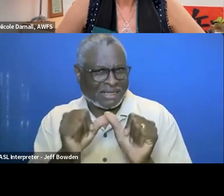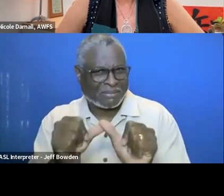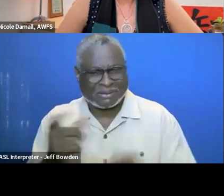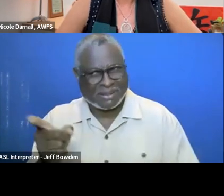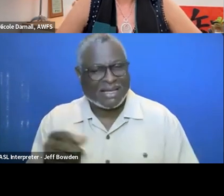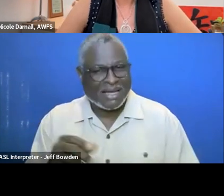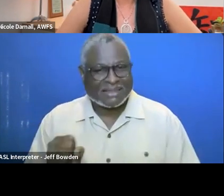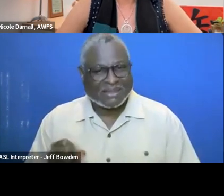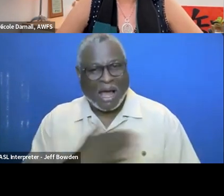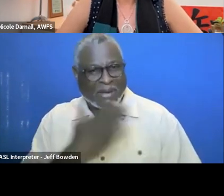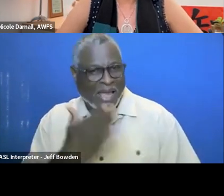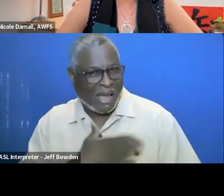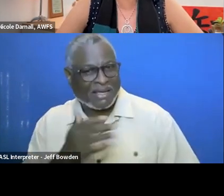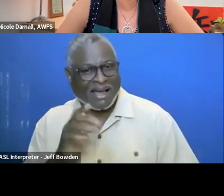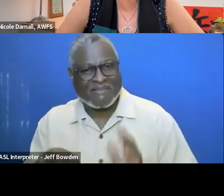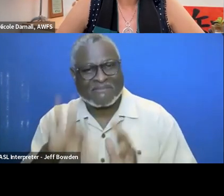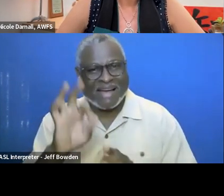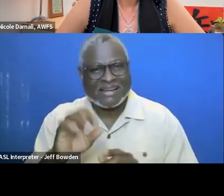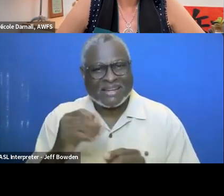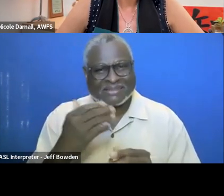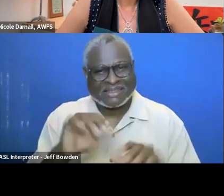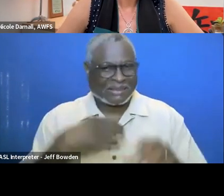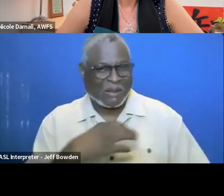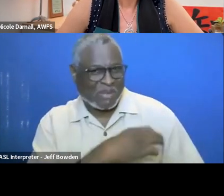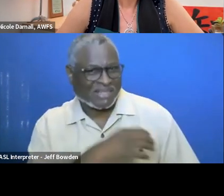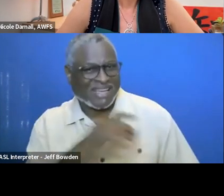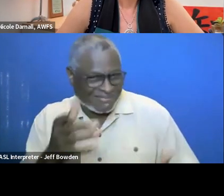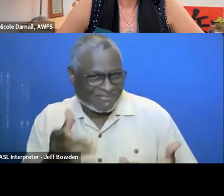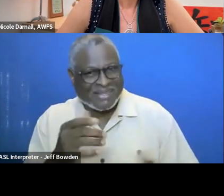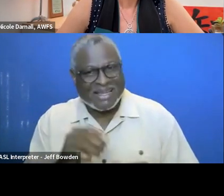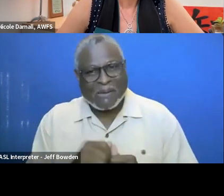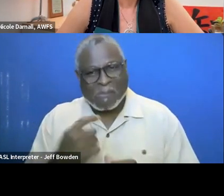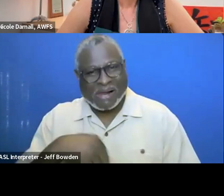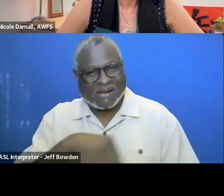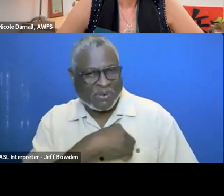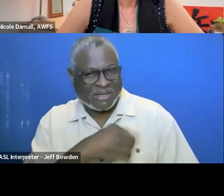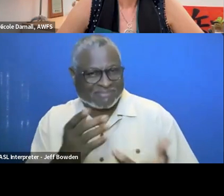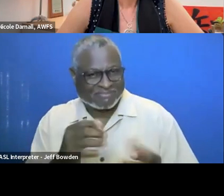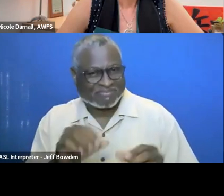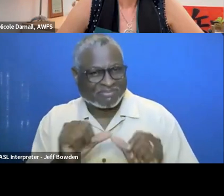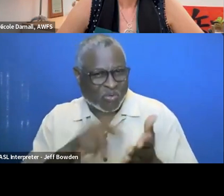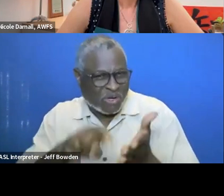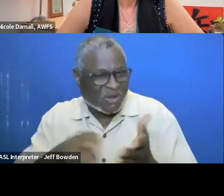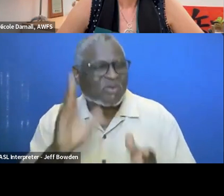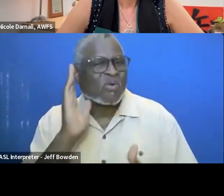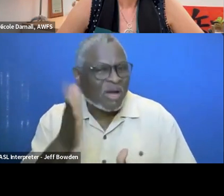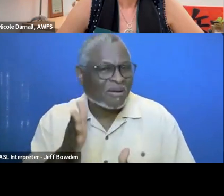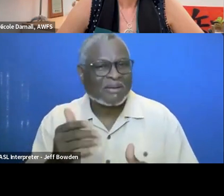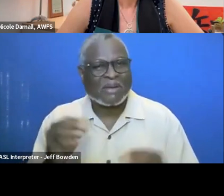So I'm glad I found this committee to outlay where the research would be helpful and actionable.